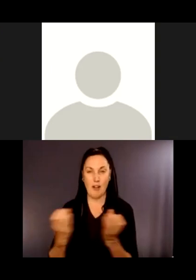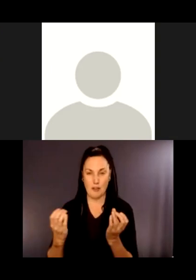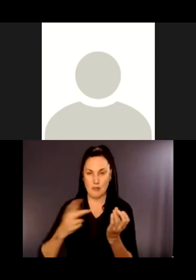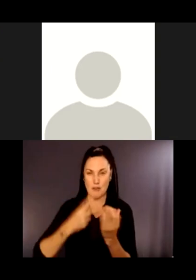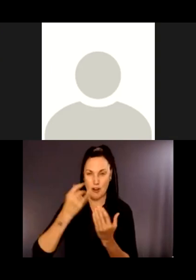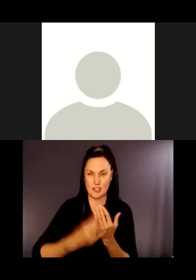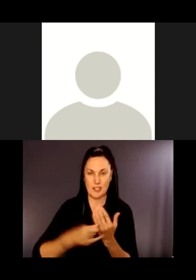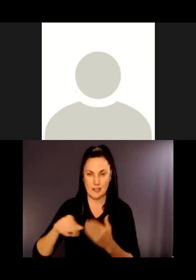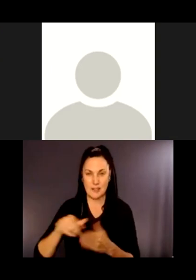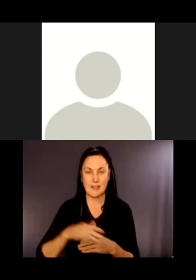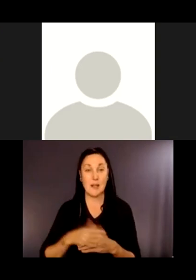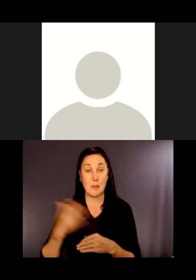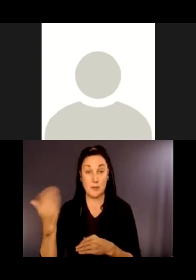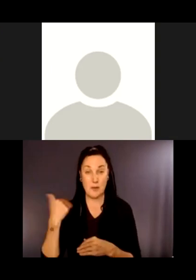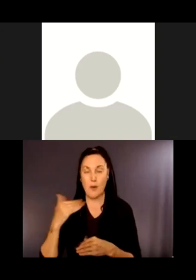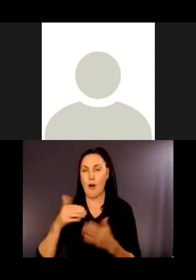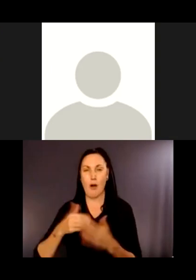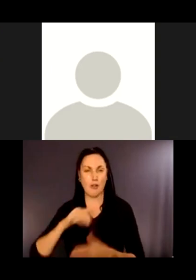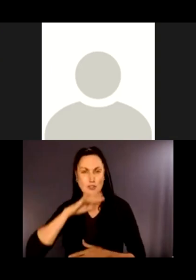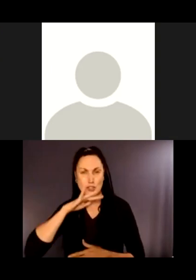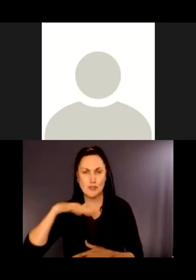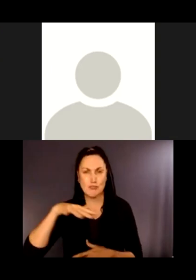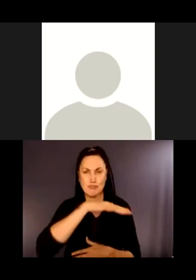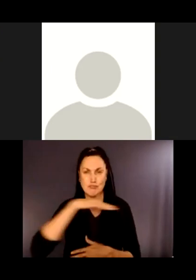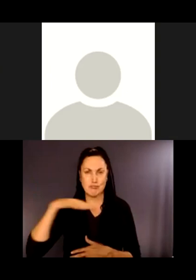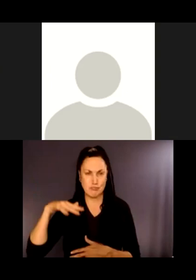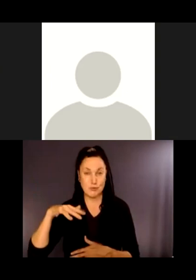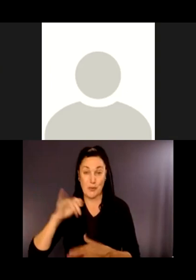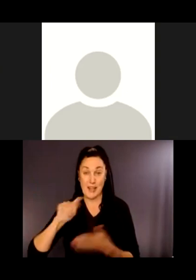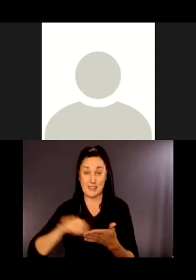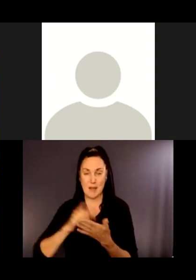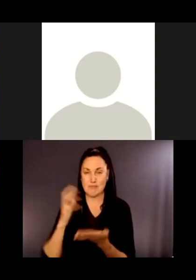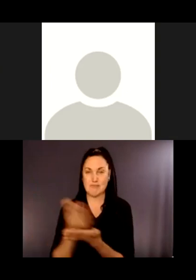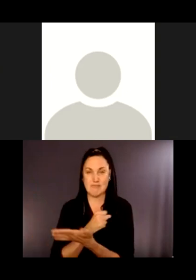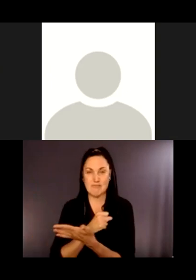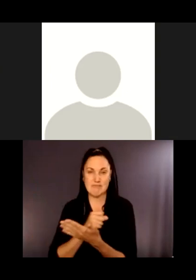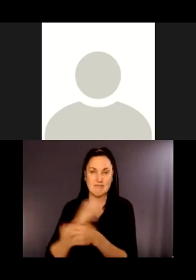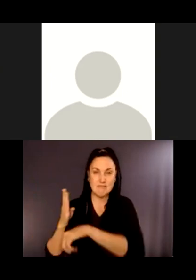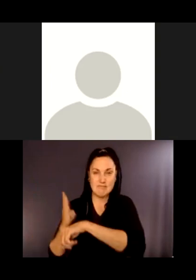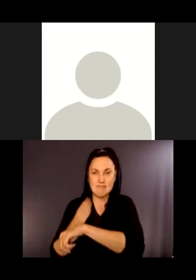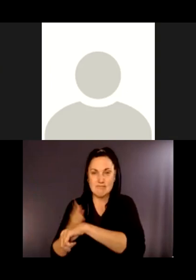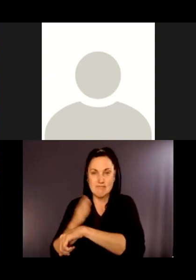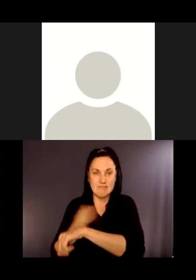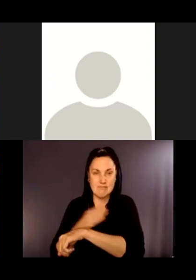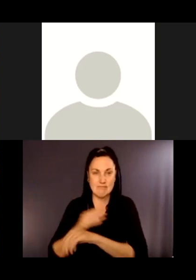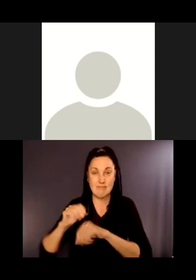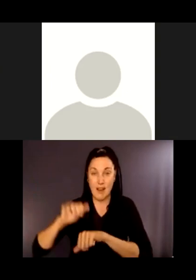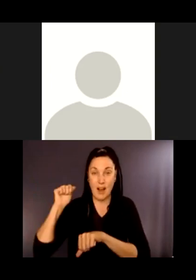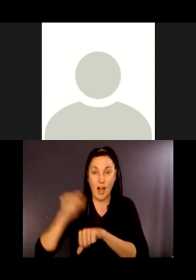more accessible. They put in a lot of really great stormwater control. The image at the right is a parking lot.